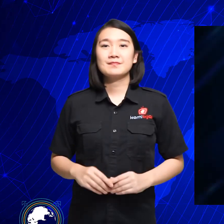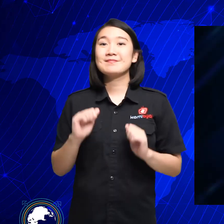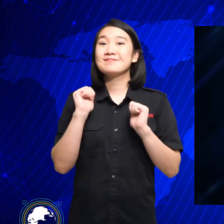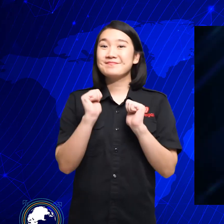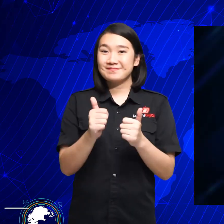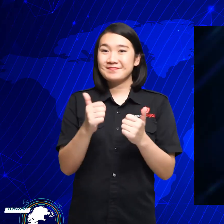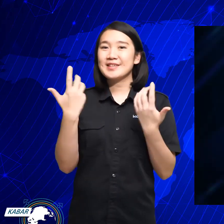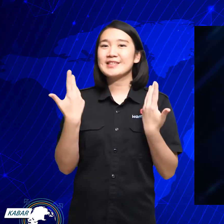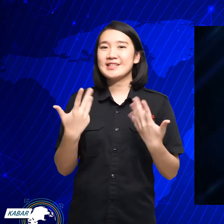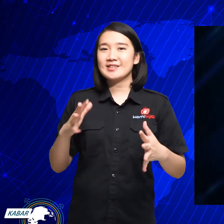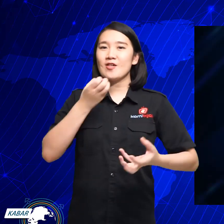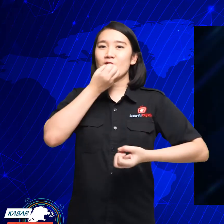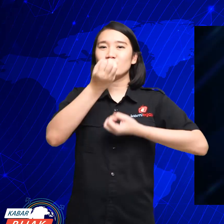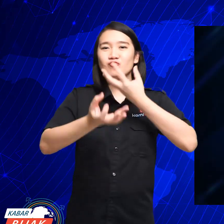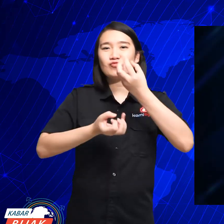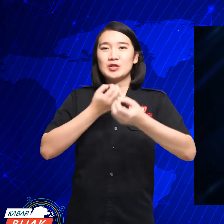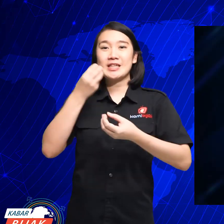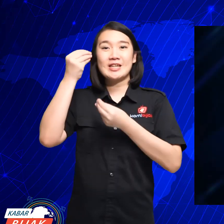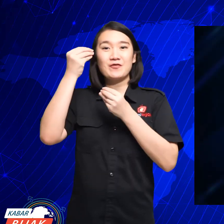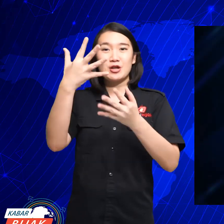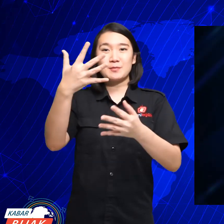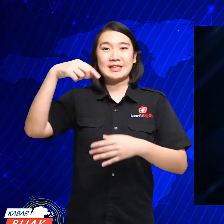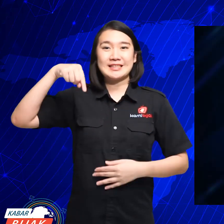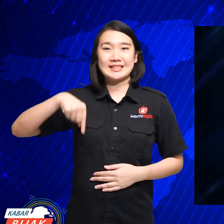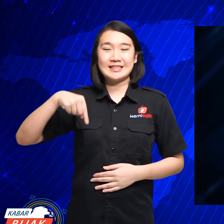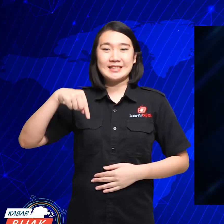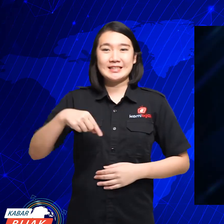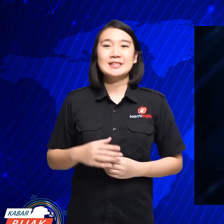OK, that's all the information for today.